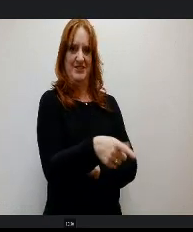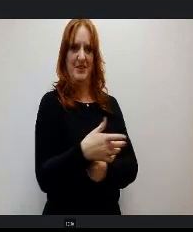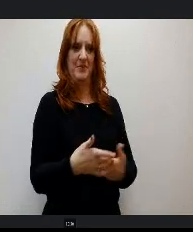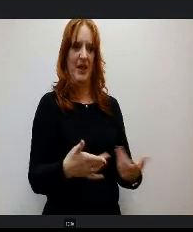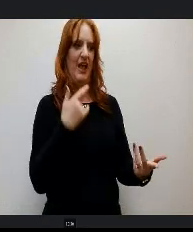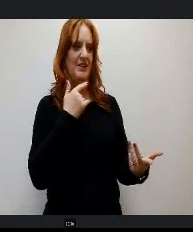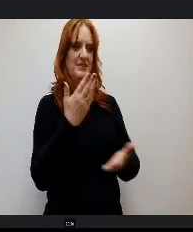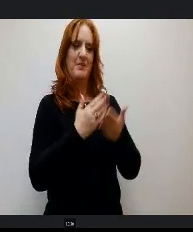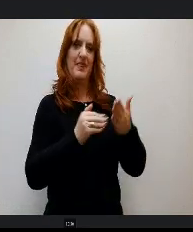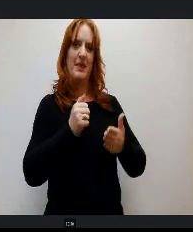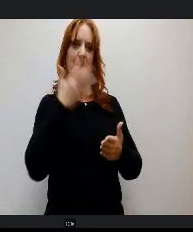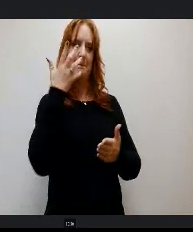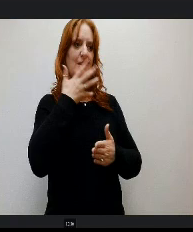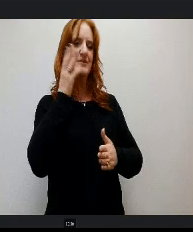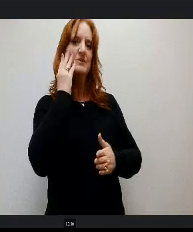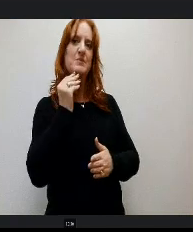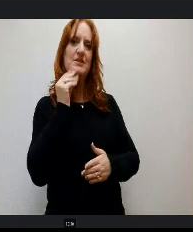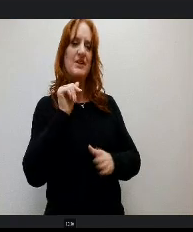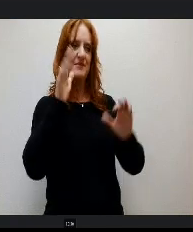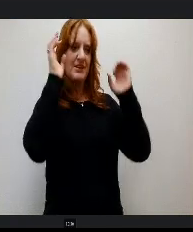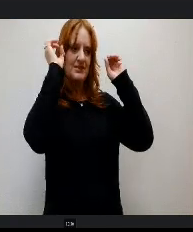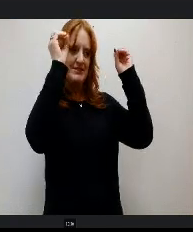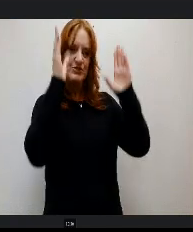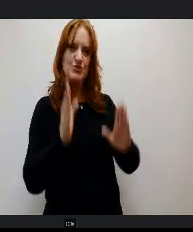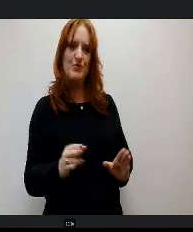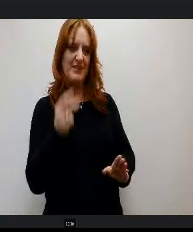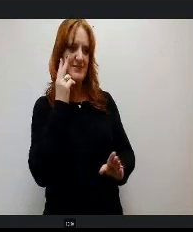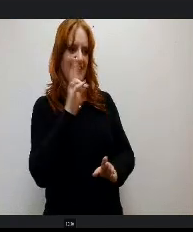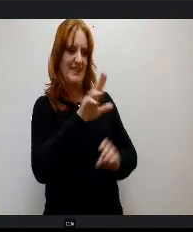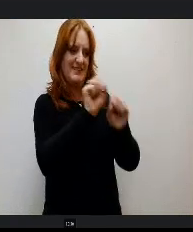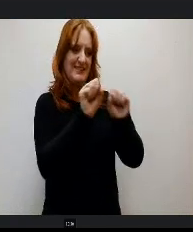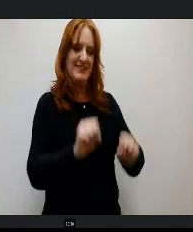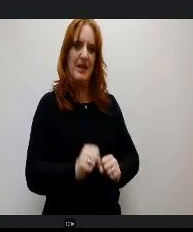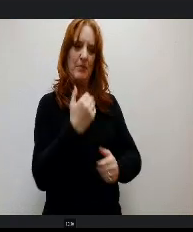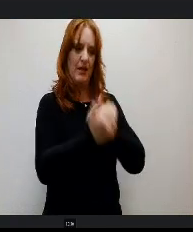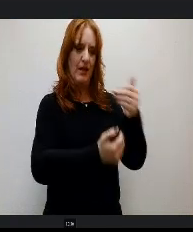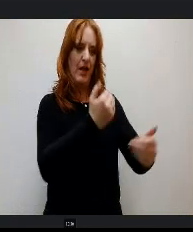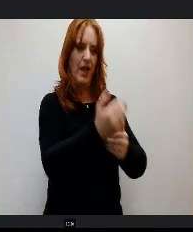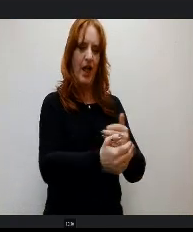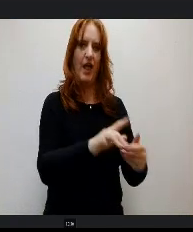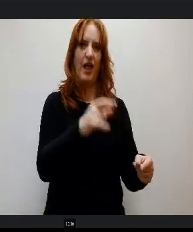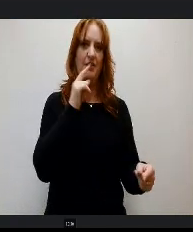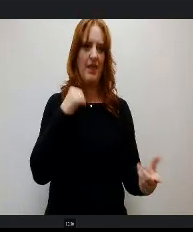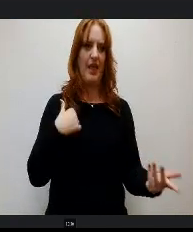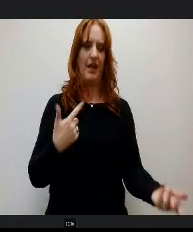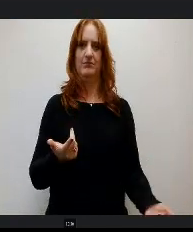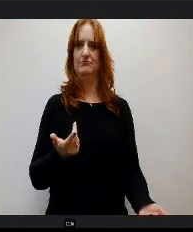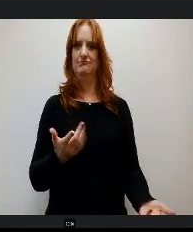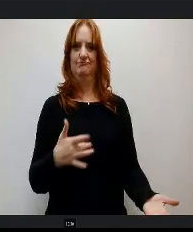n educator is seeing kids go through that system and seeing industry partners totally jazzed and excited about